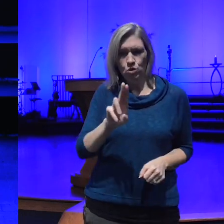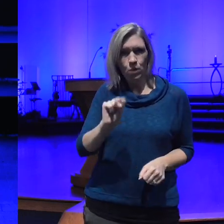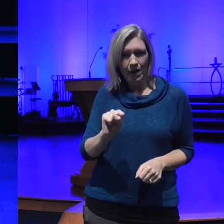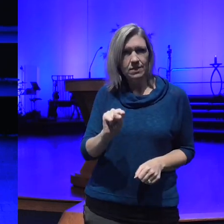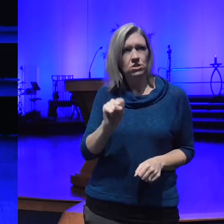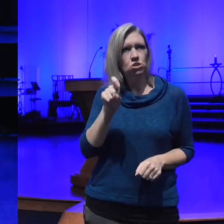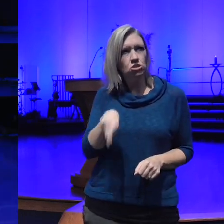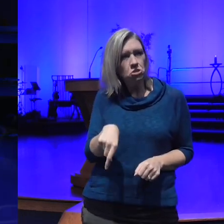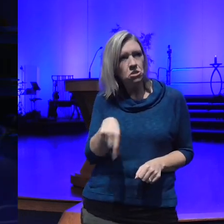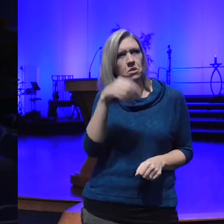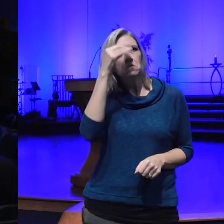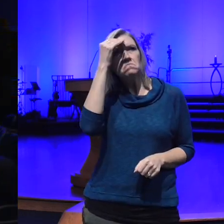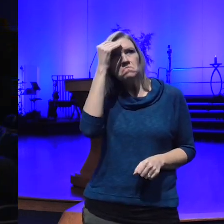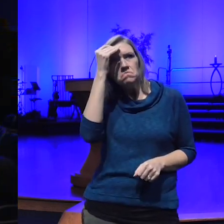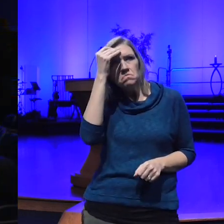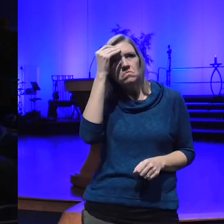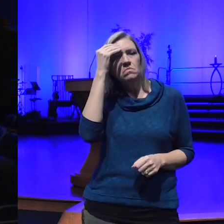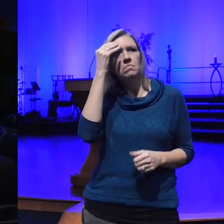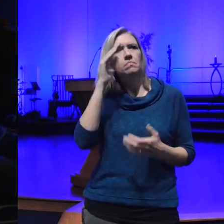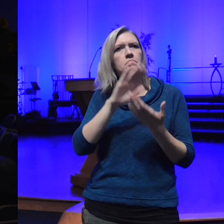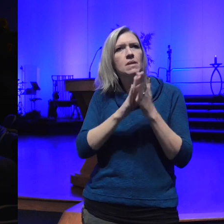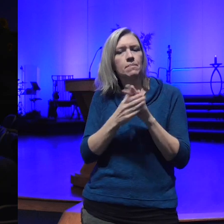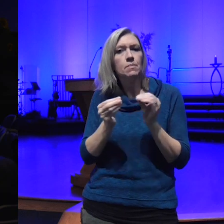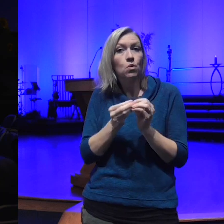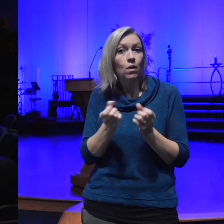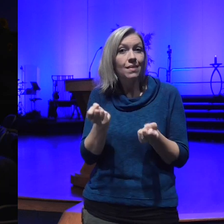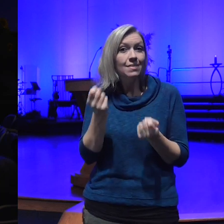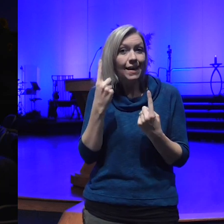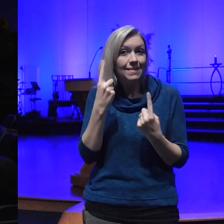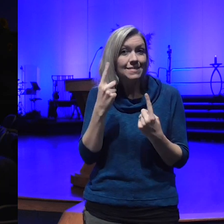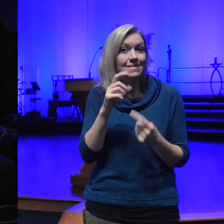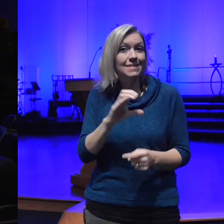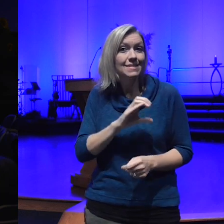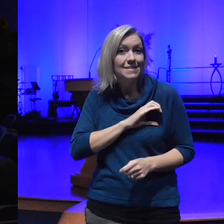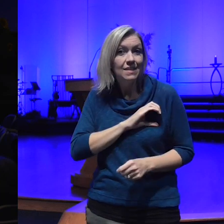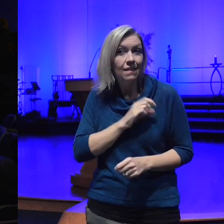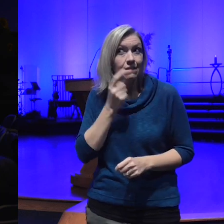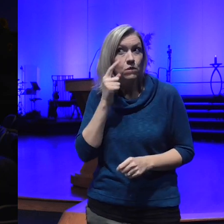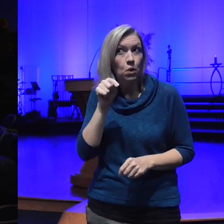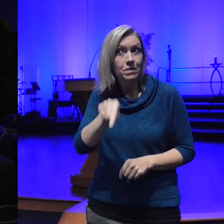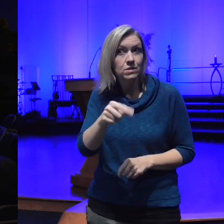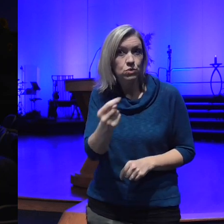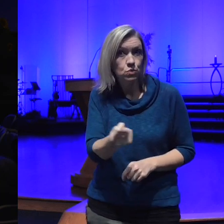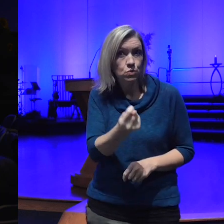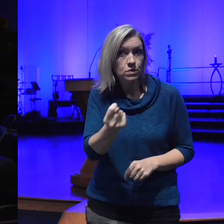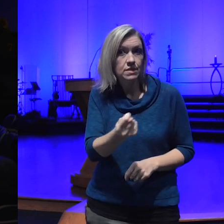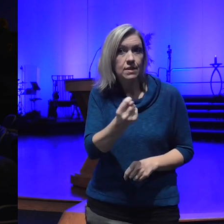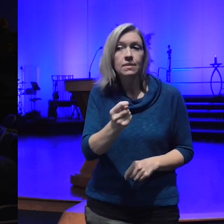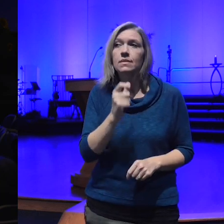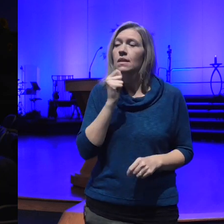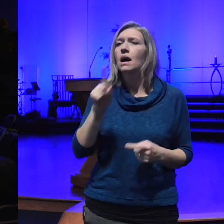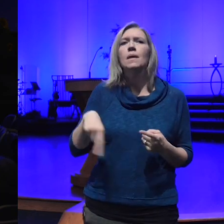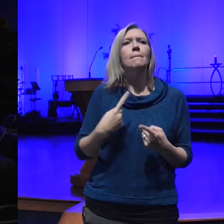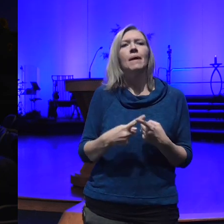of an enlightened citizen for and not only for what we're about to do in terms of voting and many